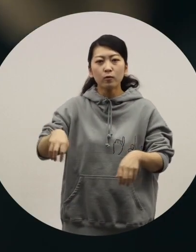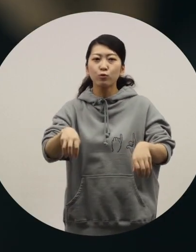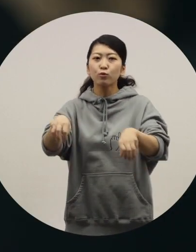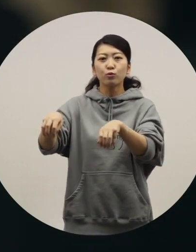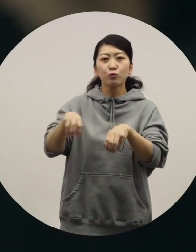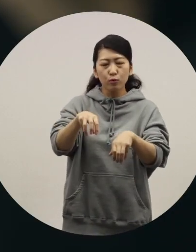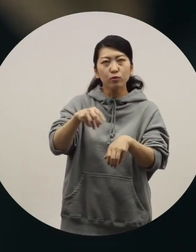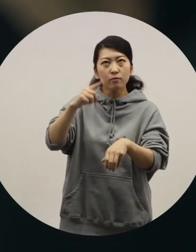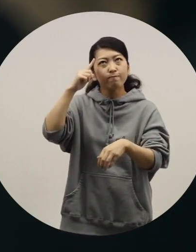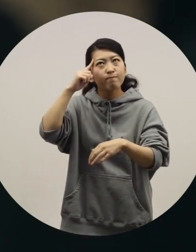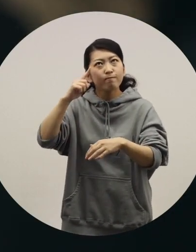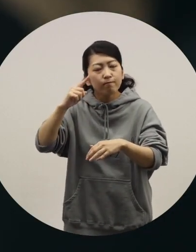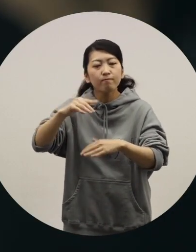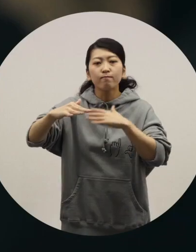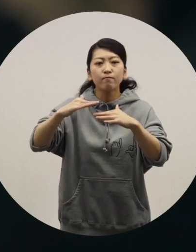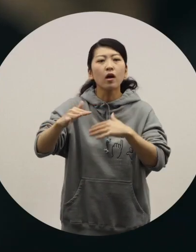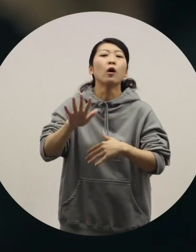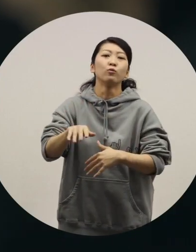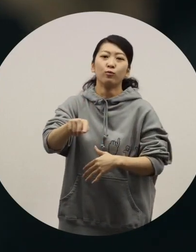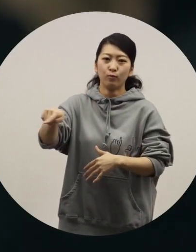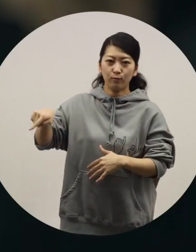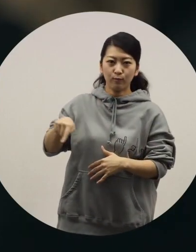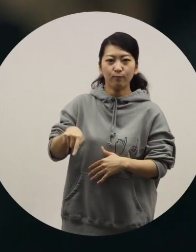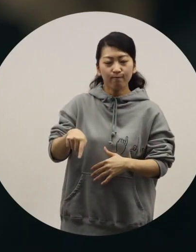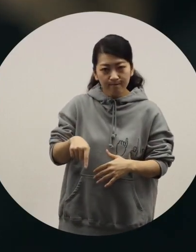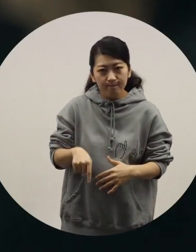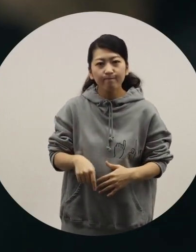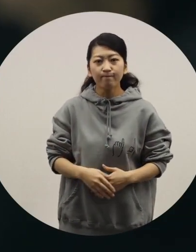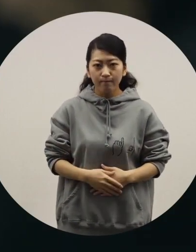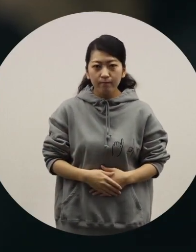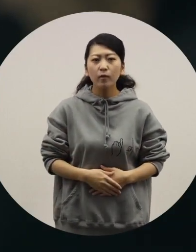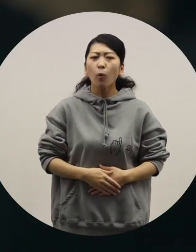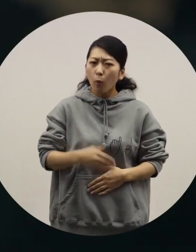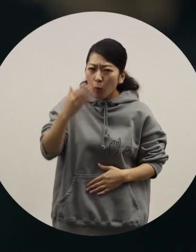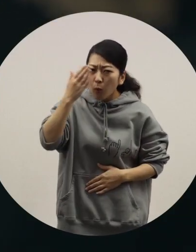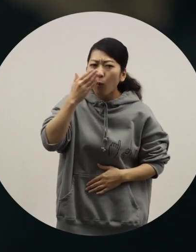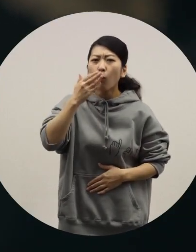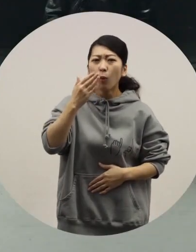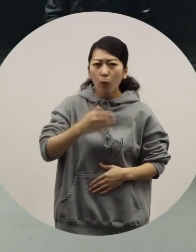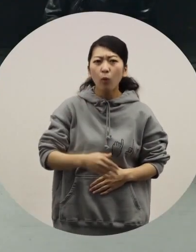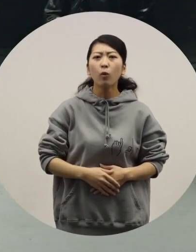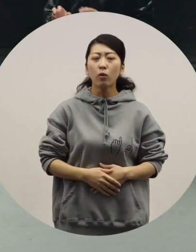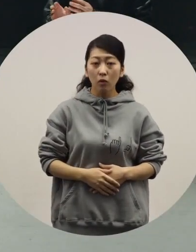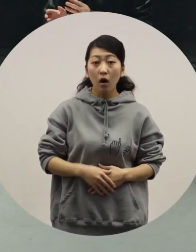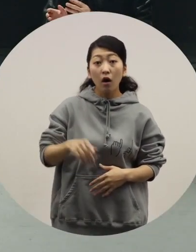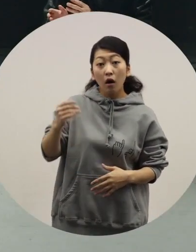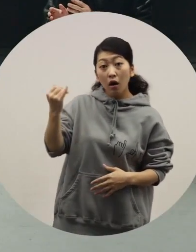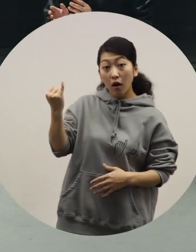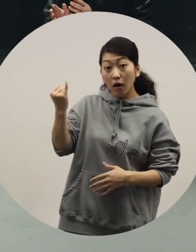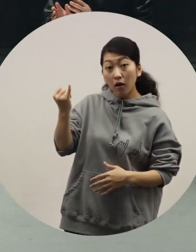so that WHILL fits into any situation whether indoors or outdoors. [Ochiai] I see. [Ochiai] Mari,